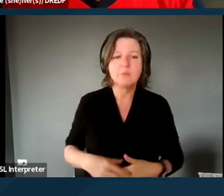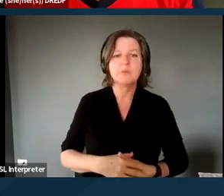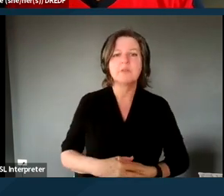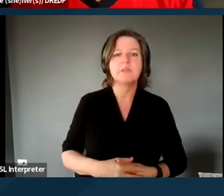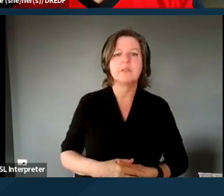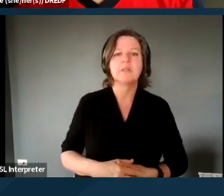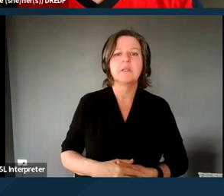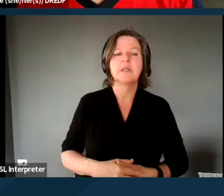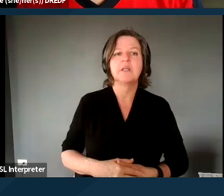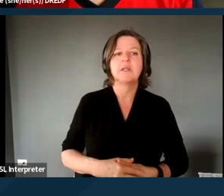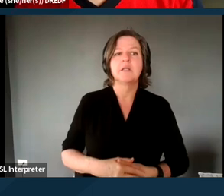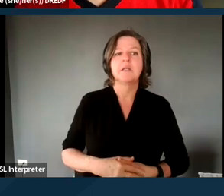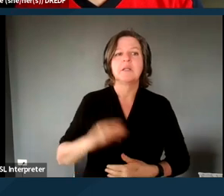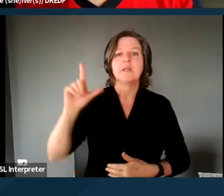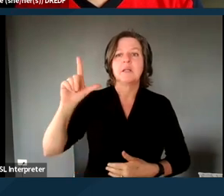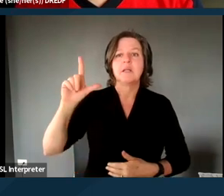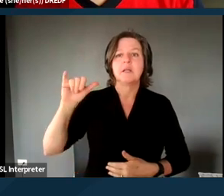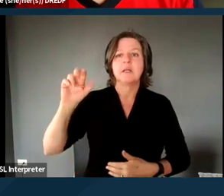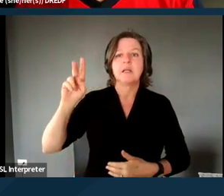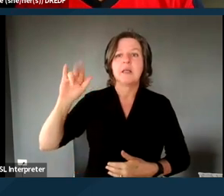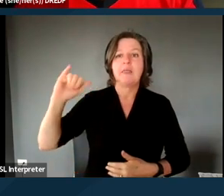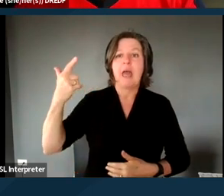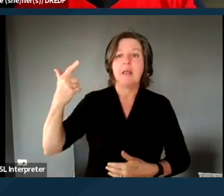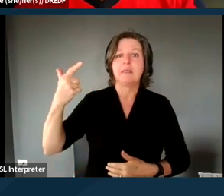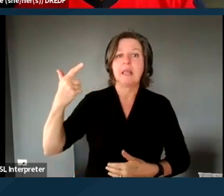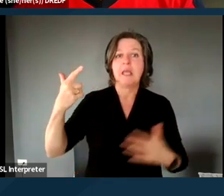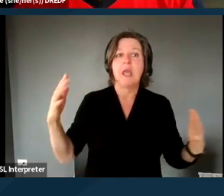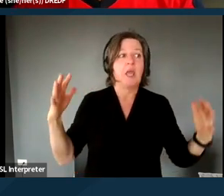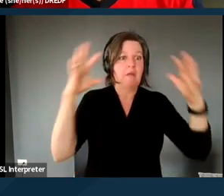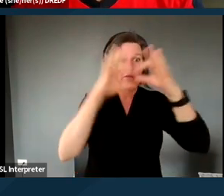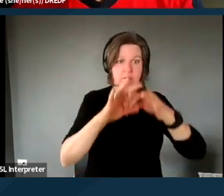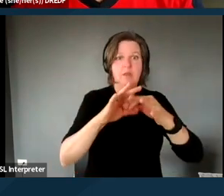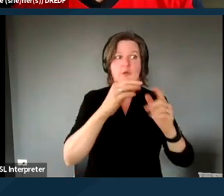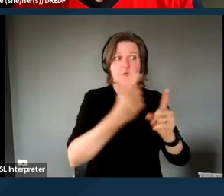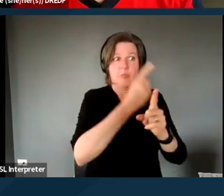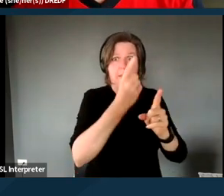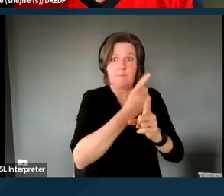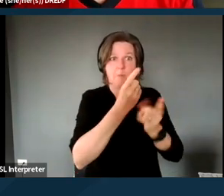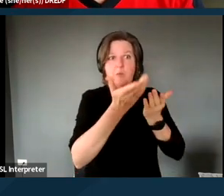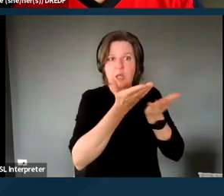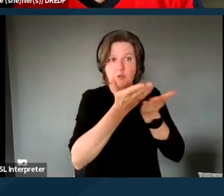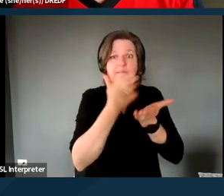the linking of the services that are needed to stay healthy, to maintain housing.